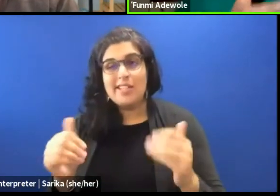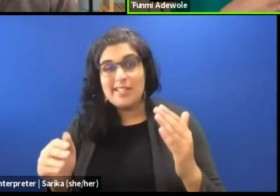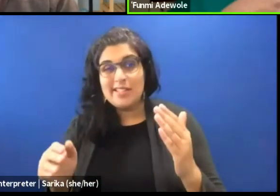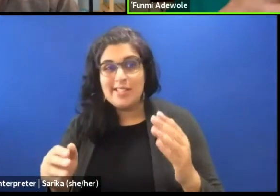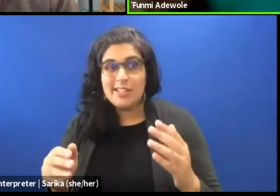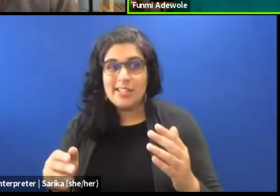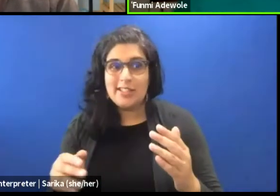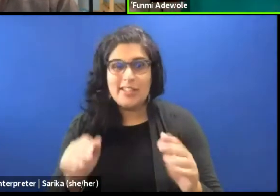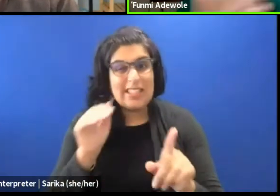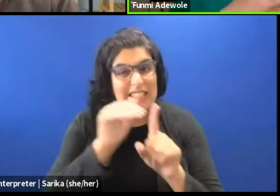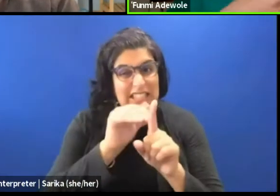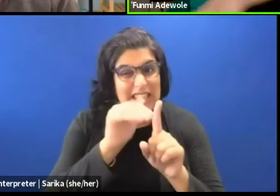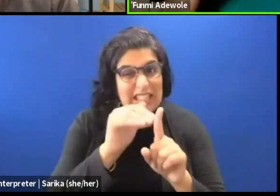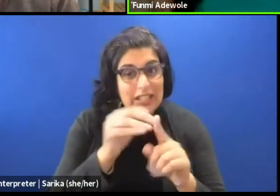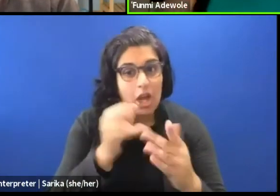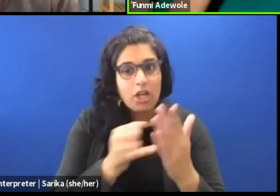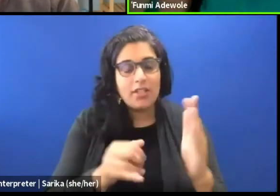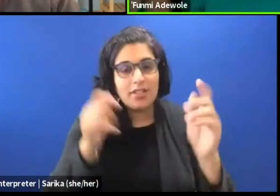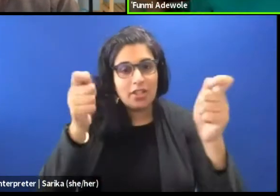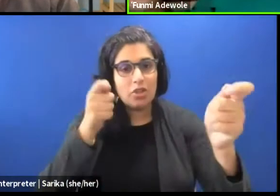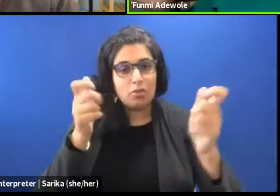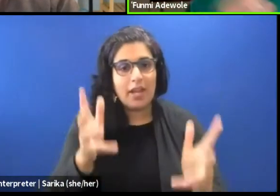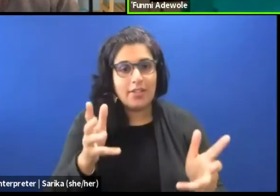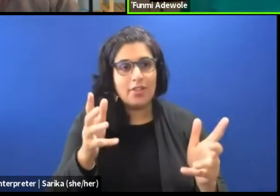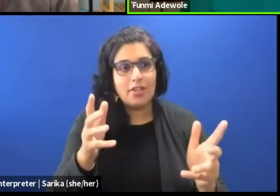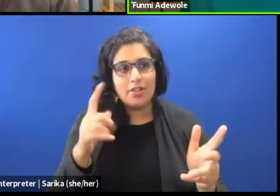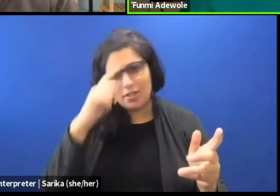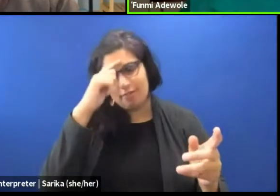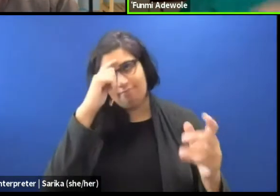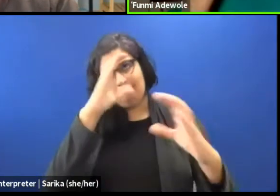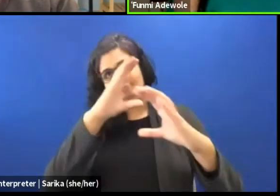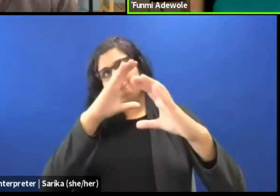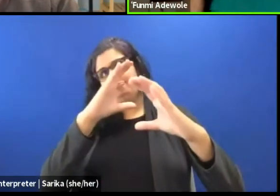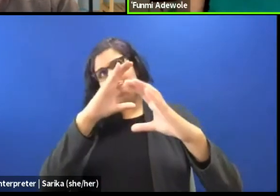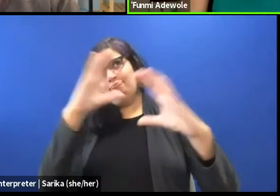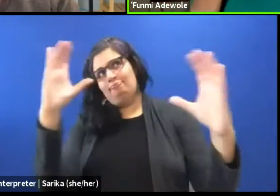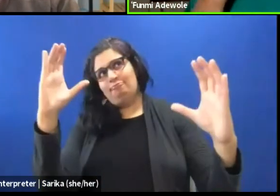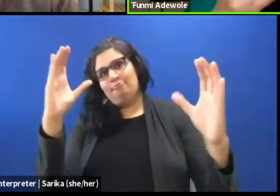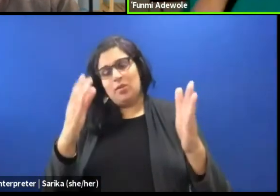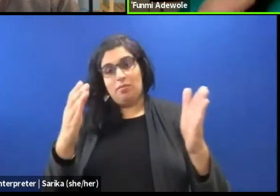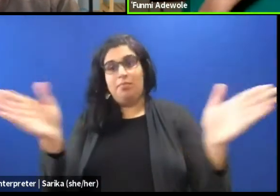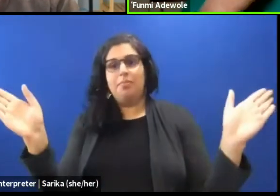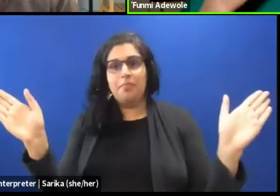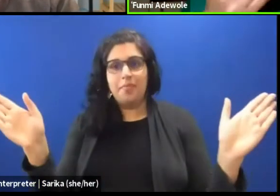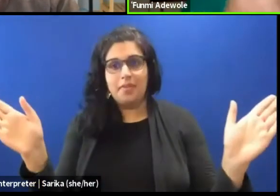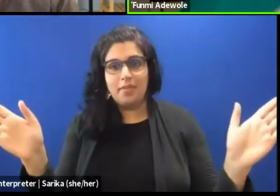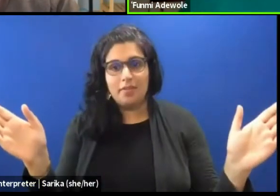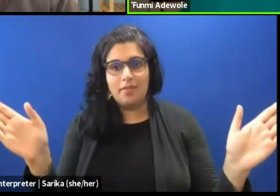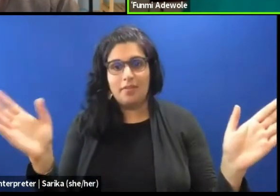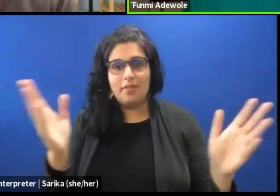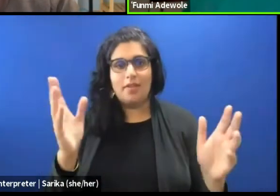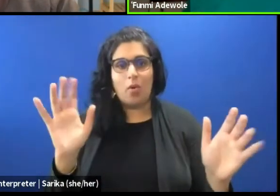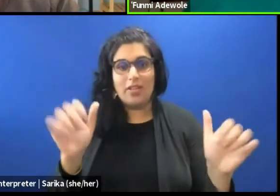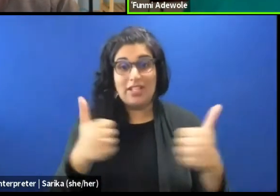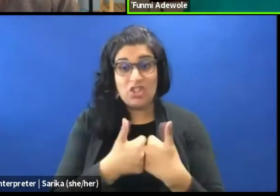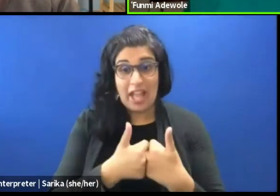to look at the broader may be broaden the outlook, or to challenge their perceptions,